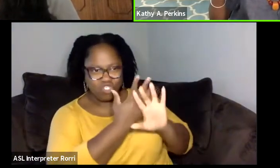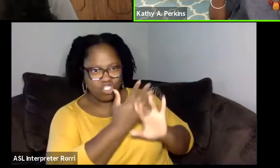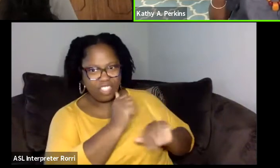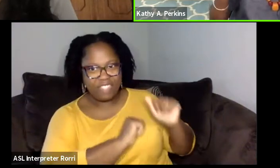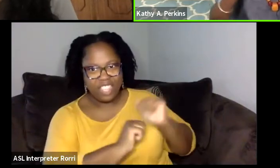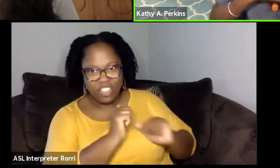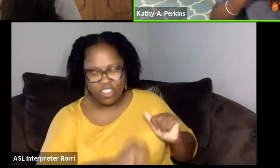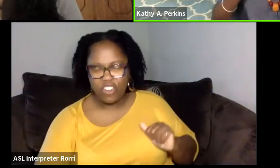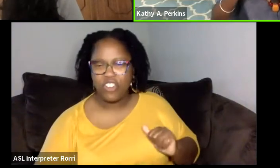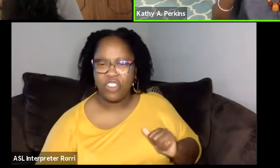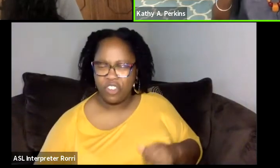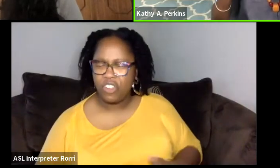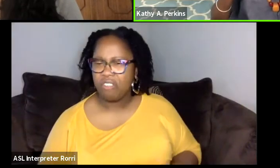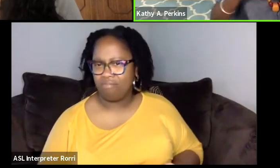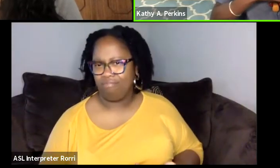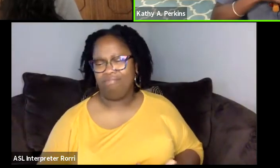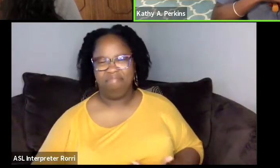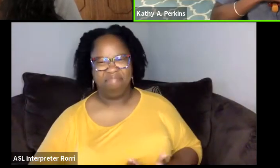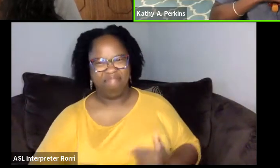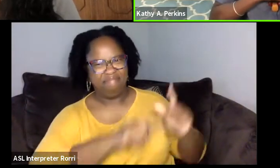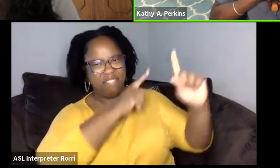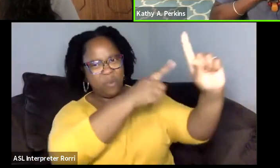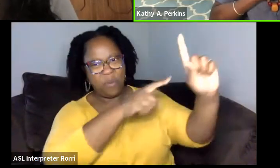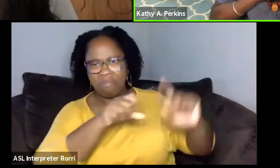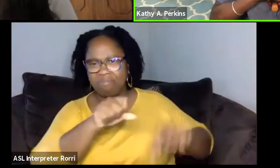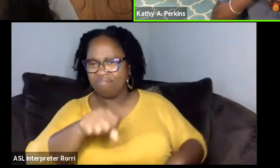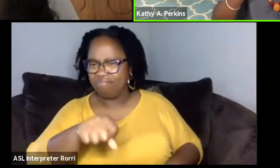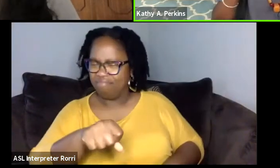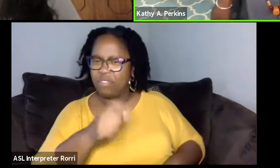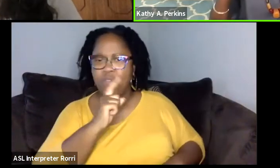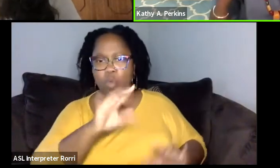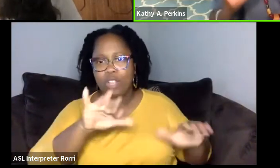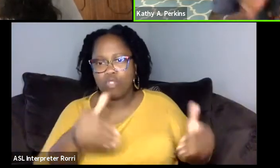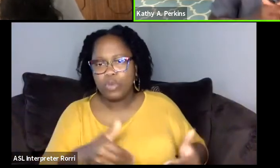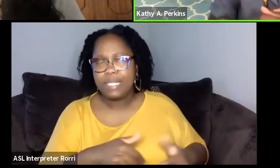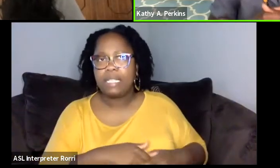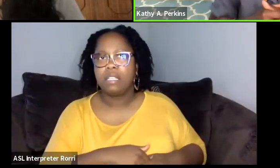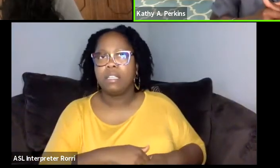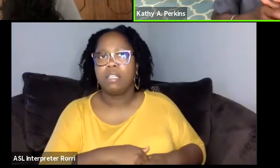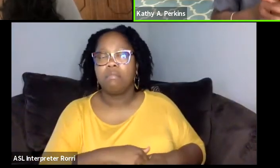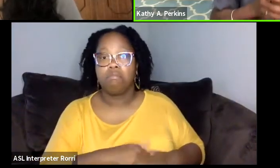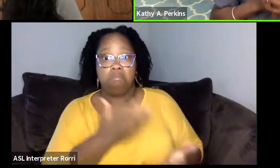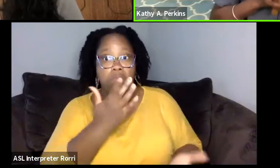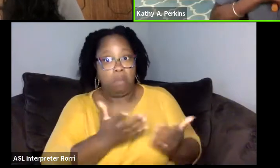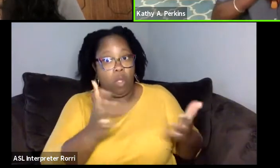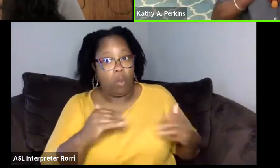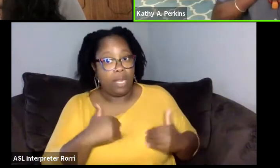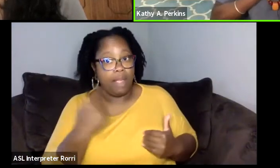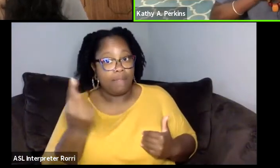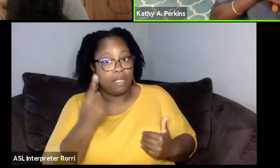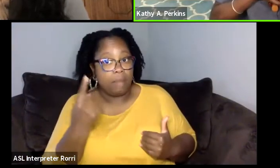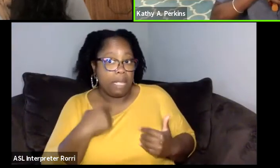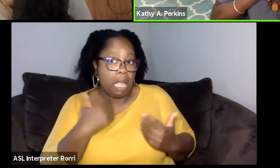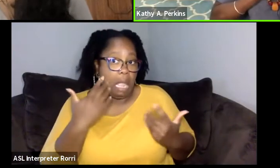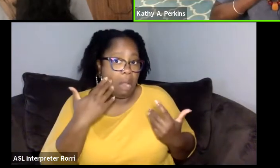I would love to do that as a way of introducing- I mean, there may be something out there already, I don't know, there's so much going on right now.